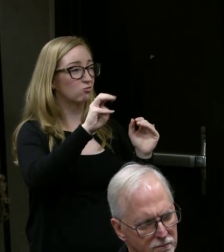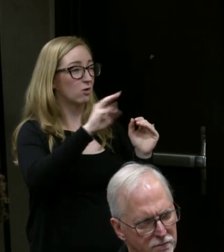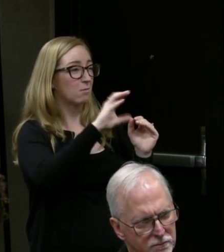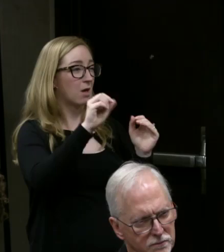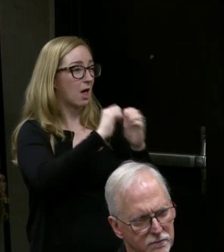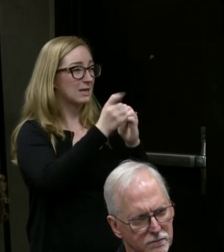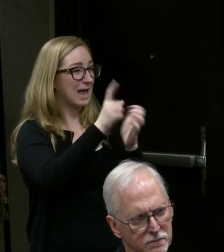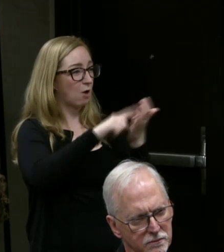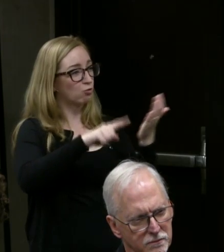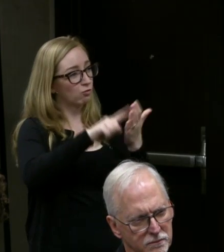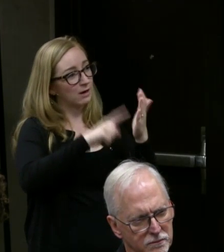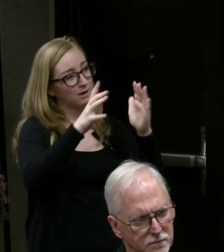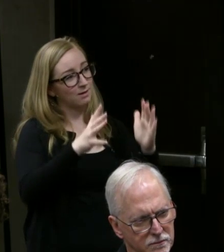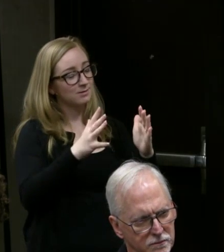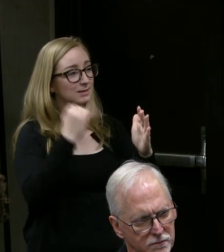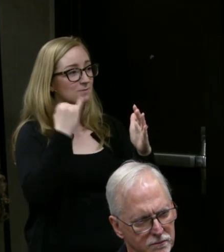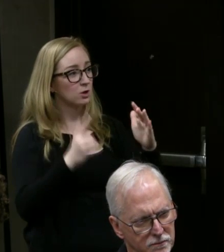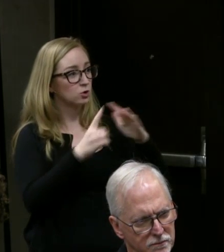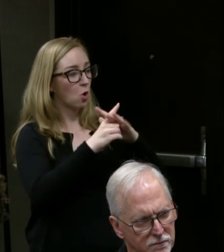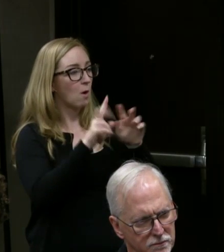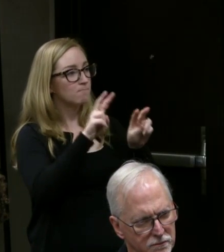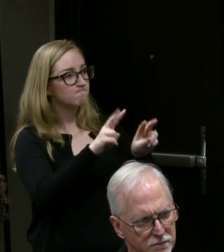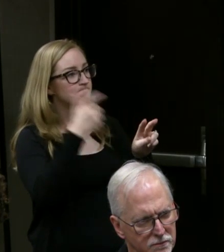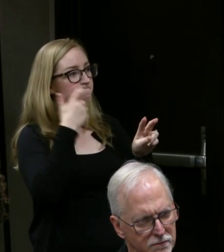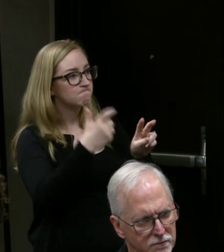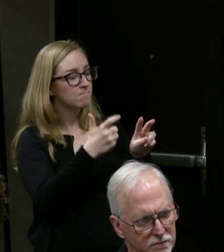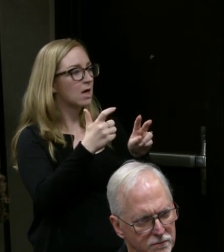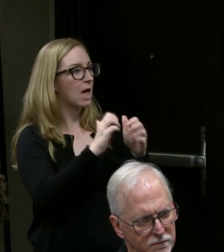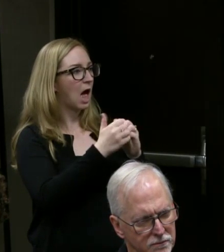I'd just like to know a bit more about how the work is received.